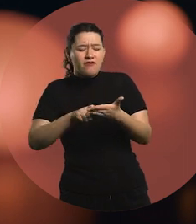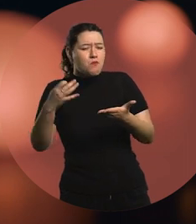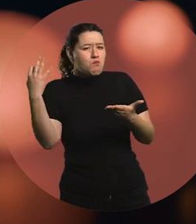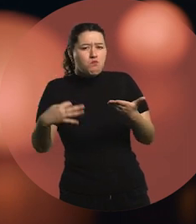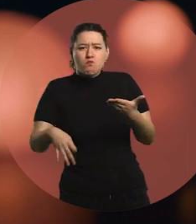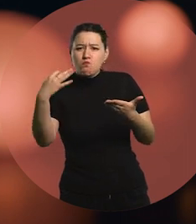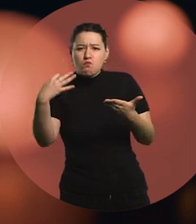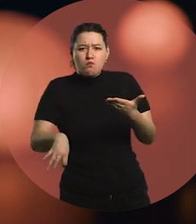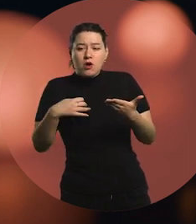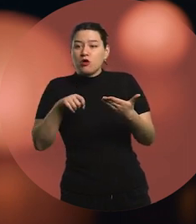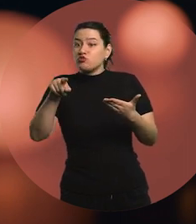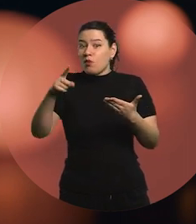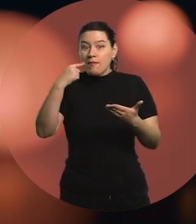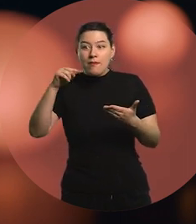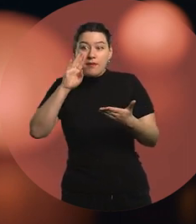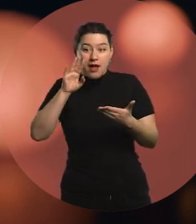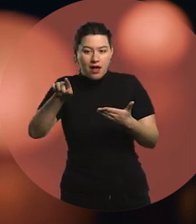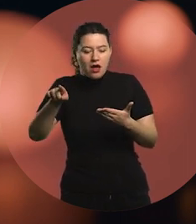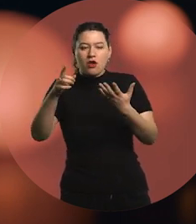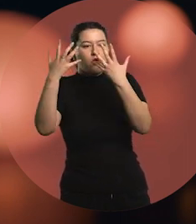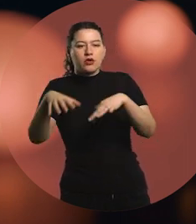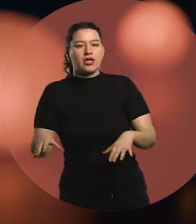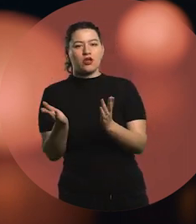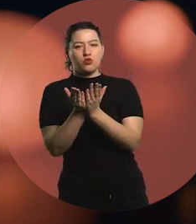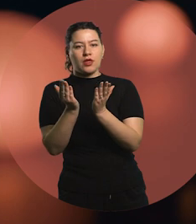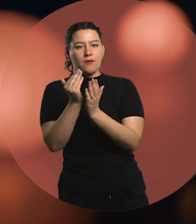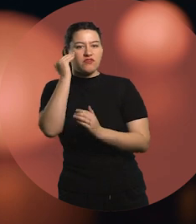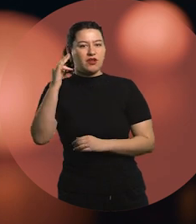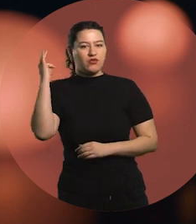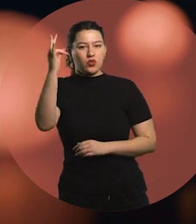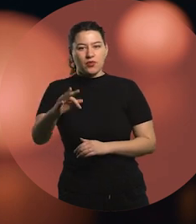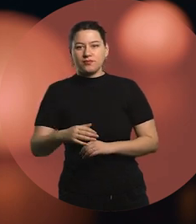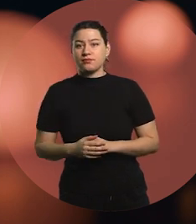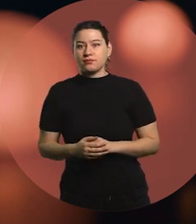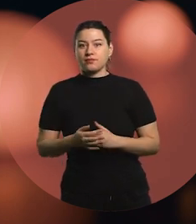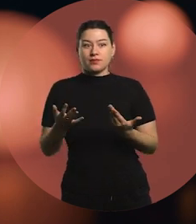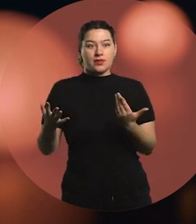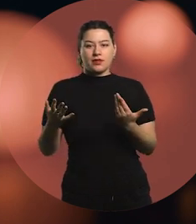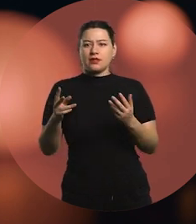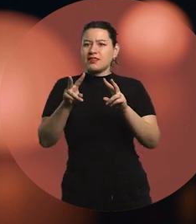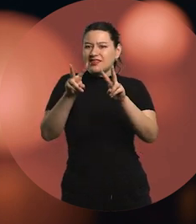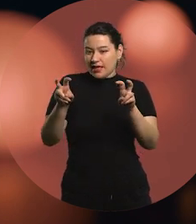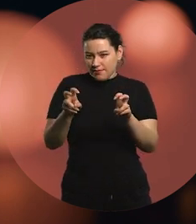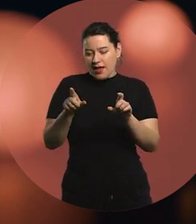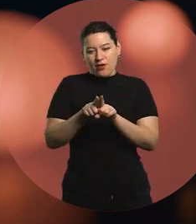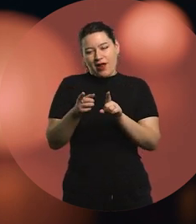and her parents don't want her to be a teacher". Because the issue always is: